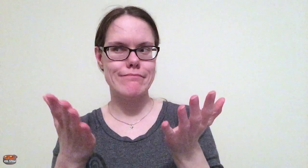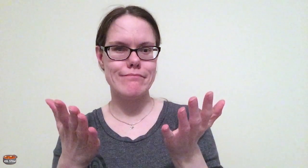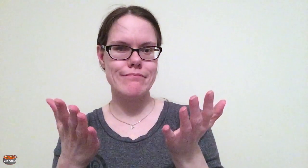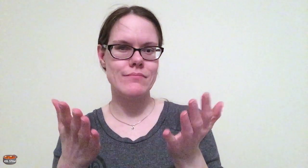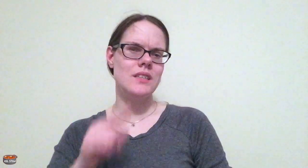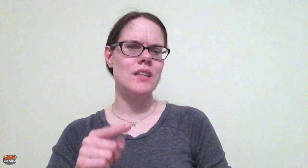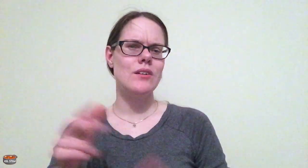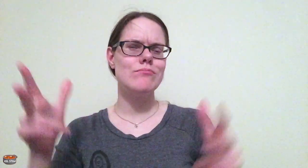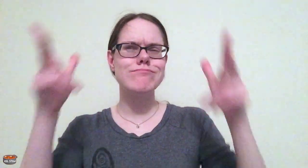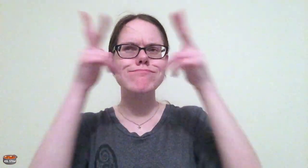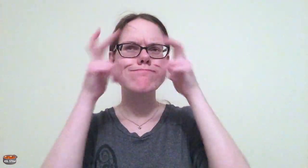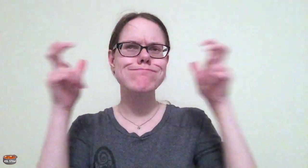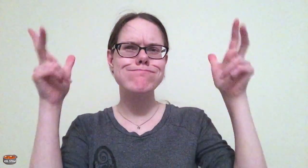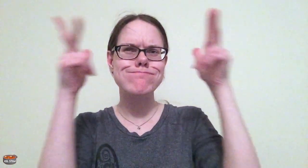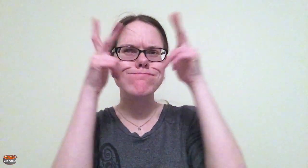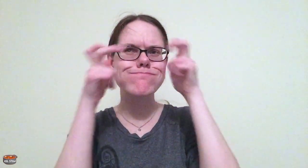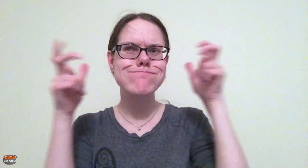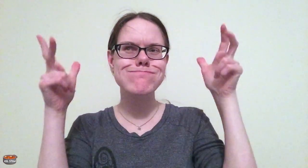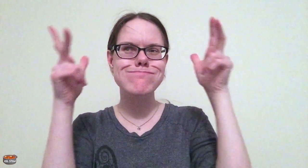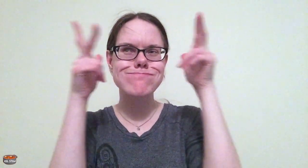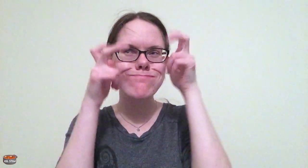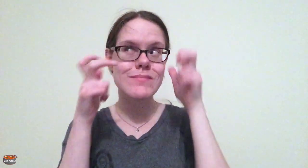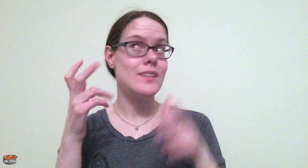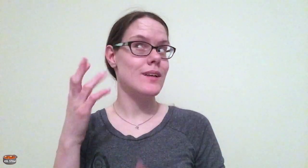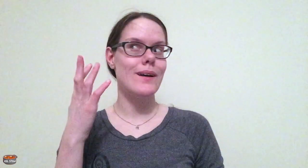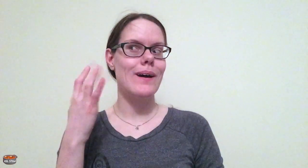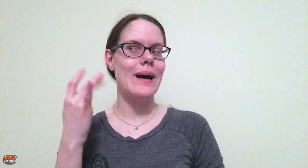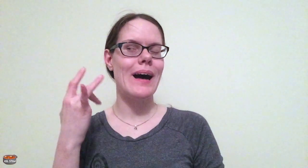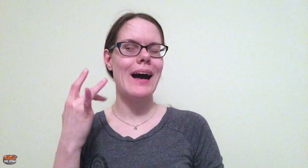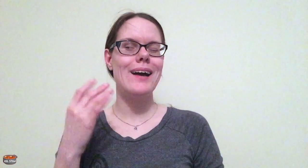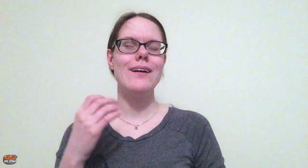to identify objects. Now Charles was really